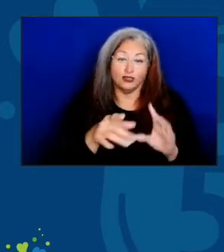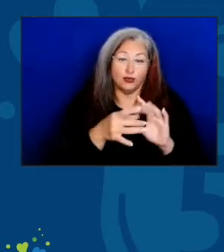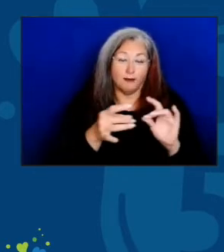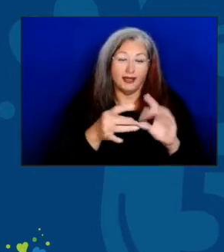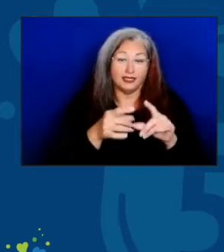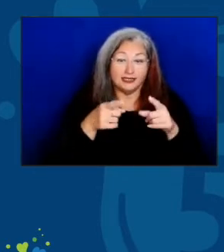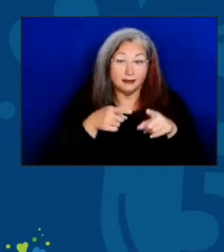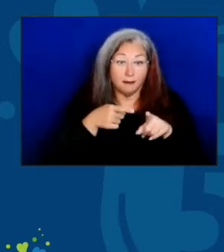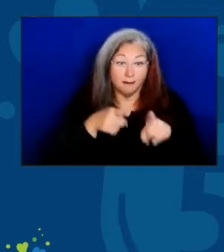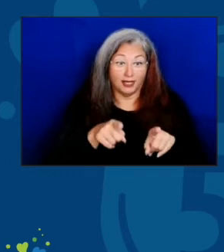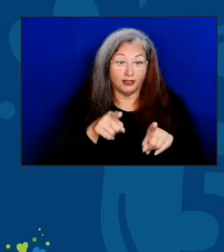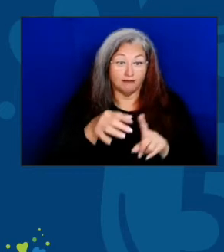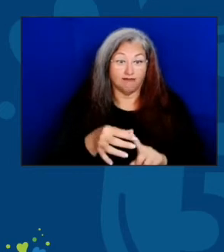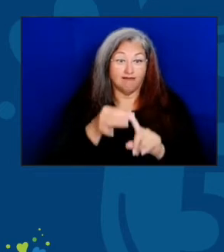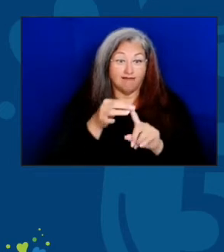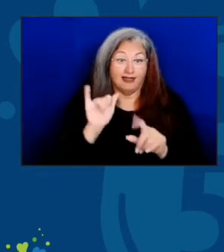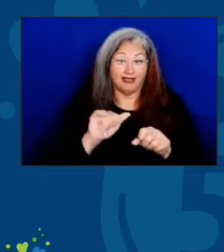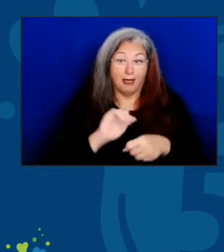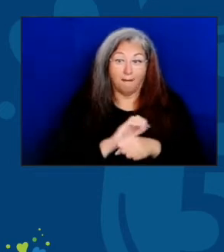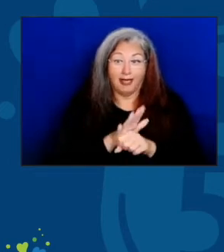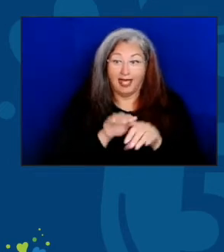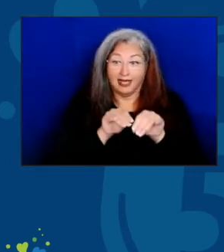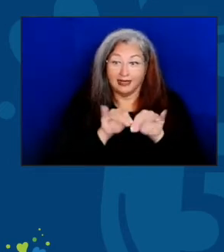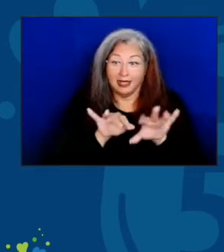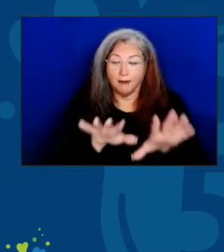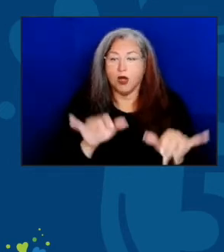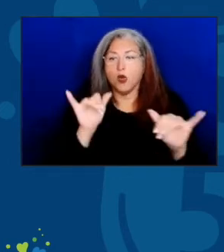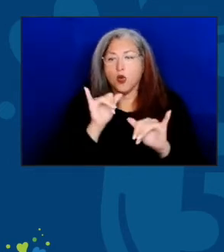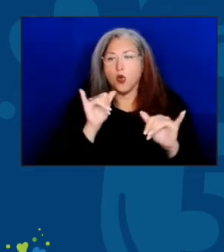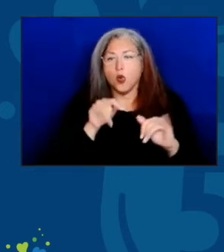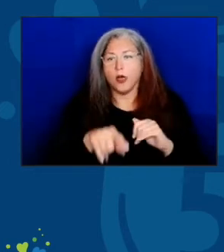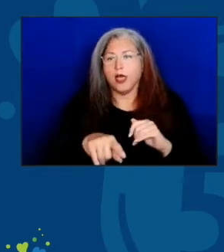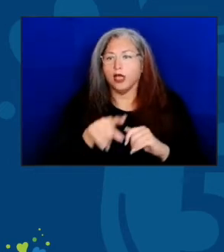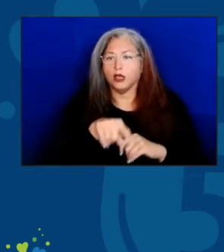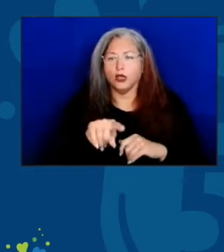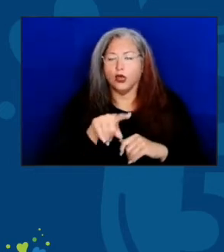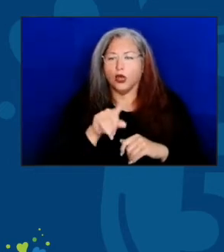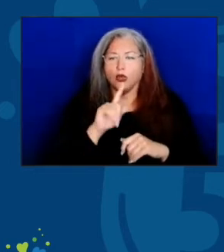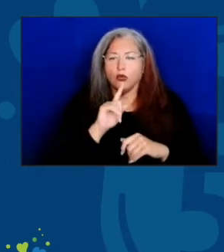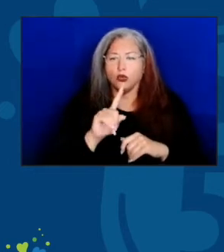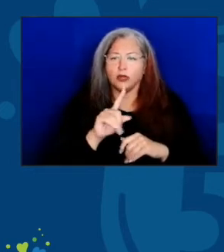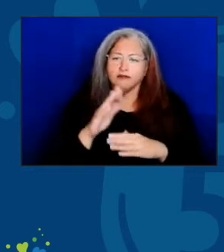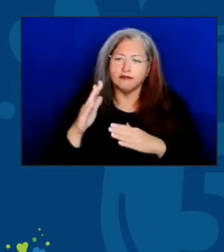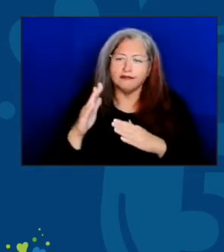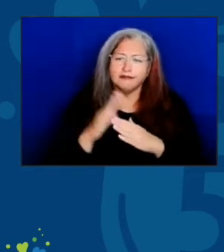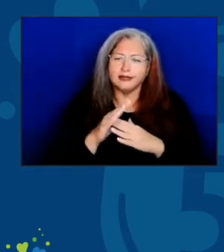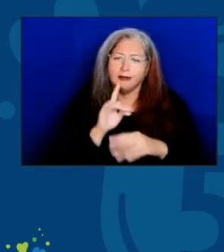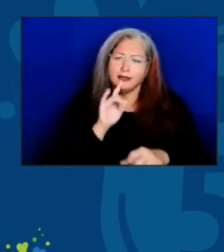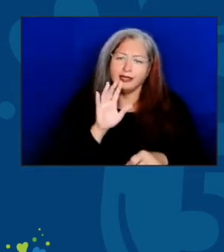through these challenging times, your exceptional dedication has not gone unnoticed.